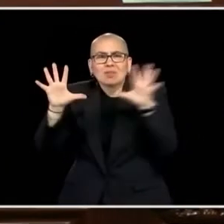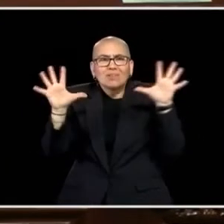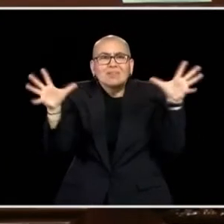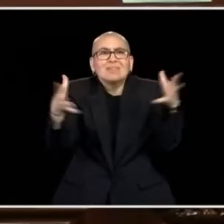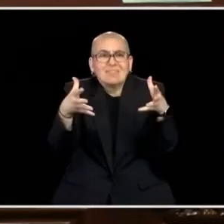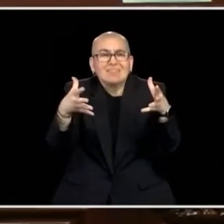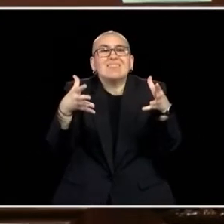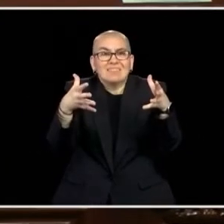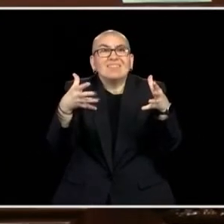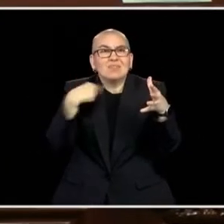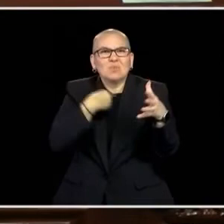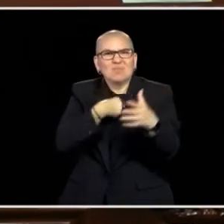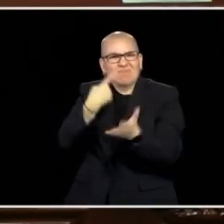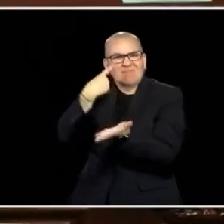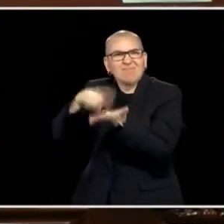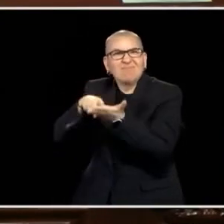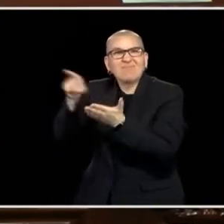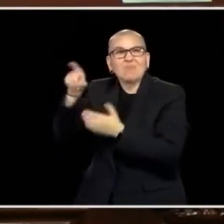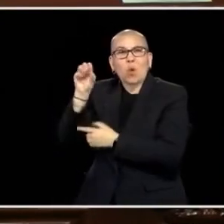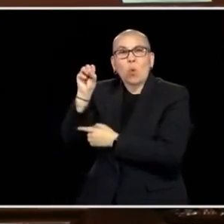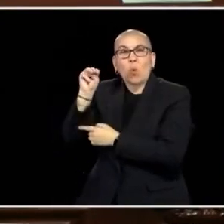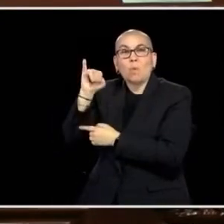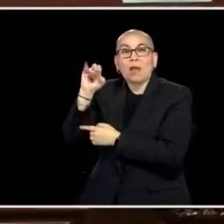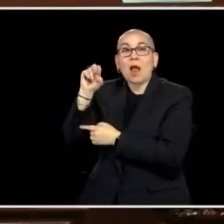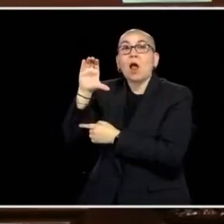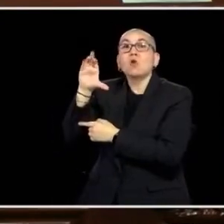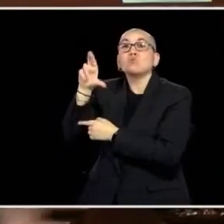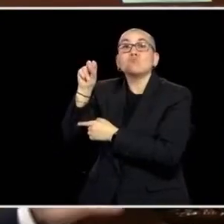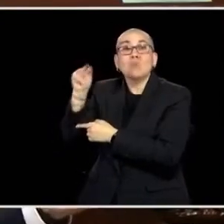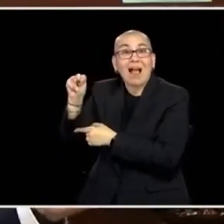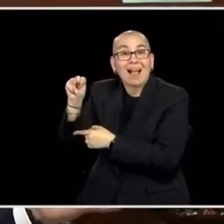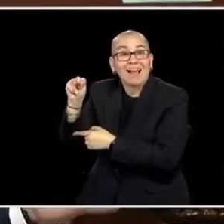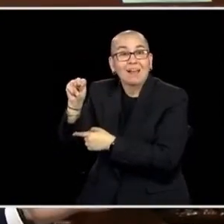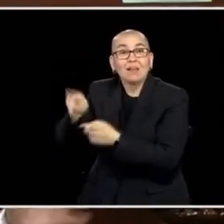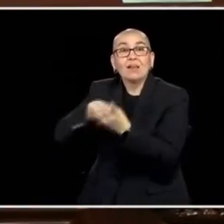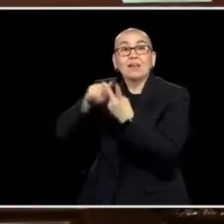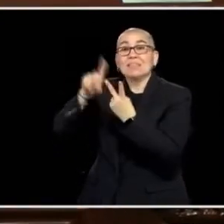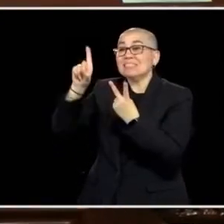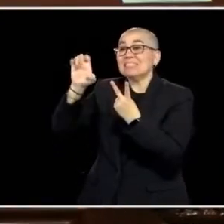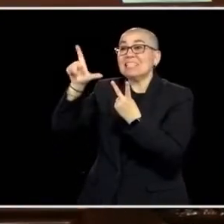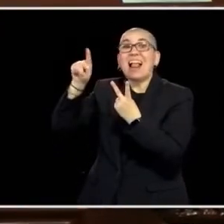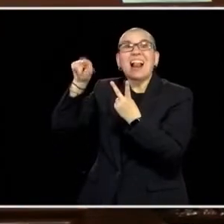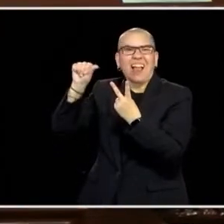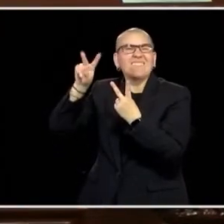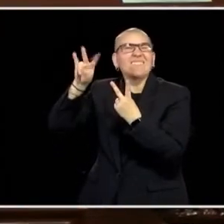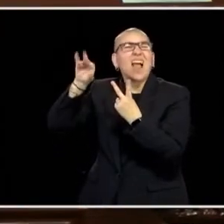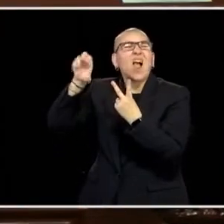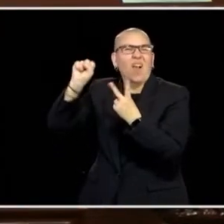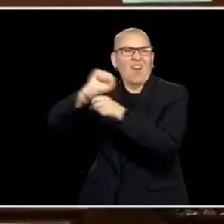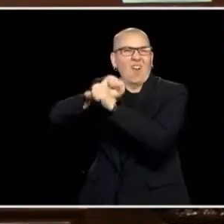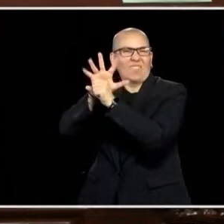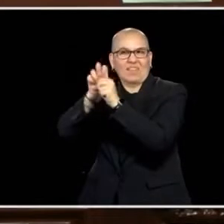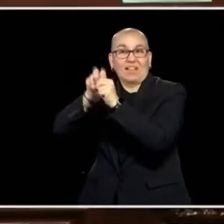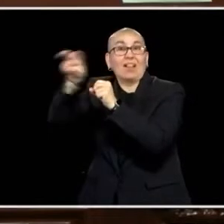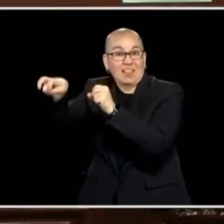WHEN WE SAW THE LATEST OMICRON AND DELTA SURGE THIS LAST NOVEMBER UNTIL MARCH, WE HAD A SEVERE SHORTAGE ACROSS THE